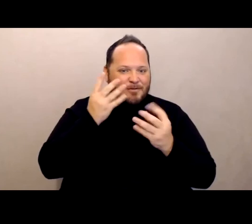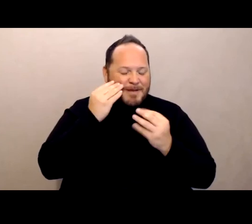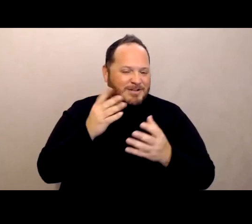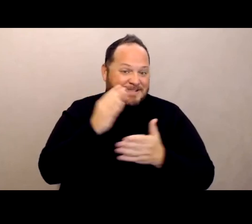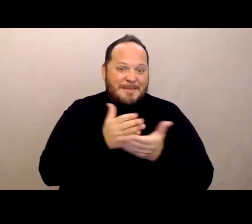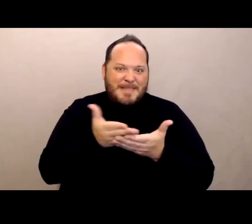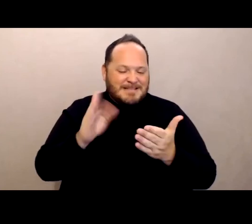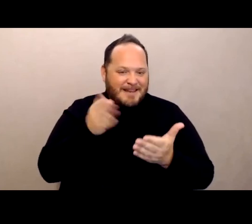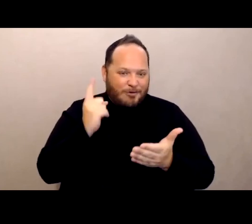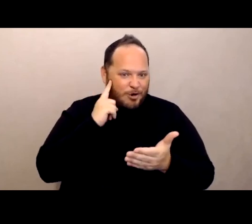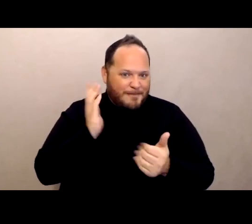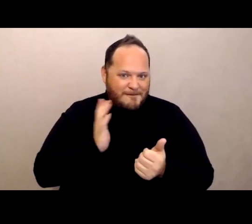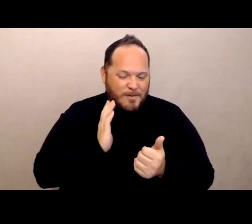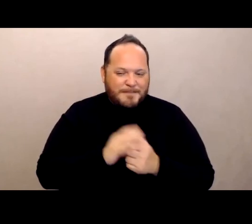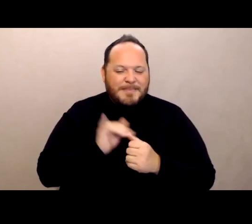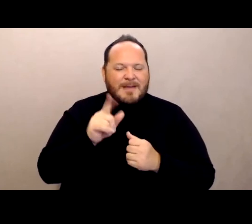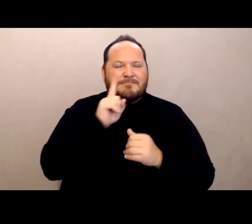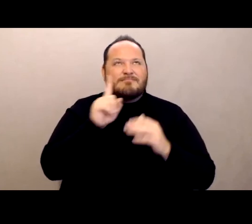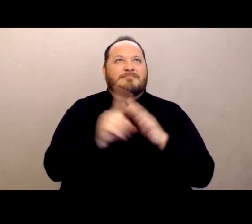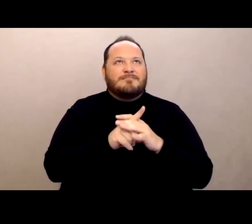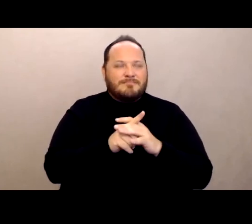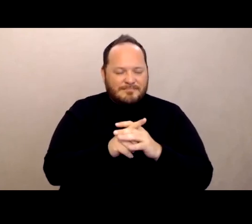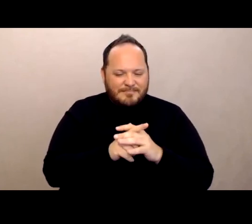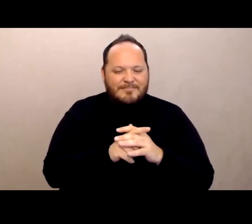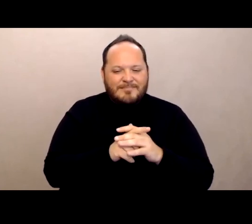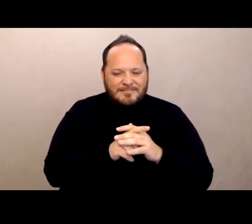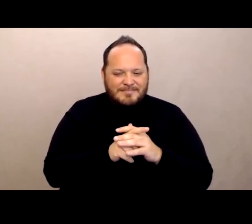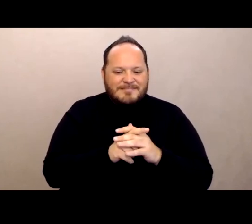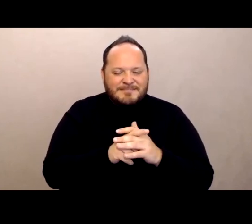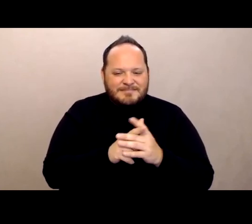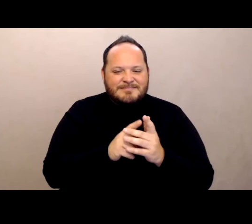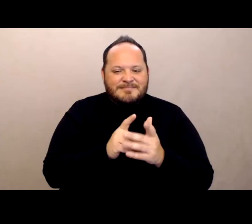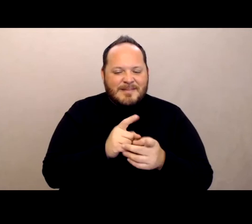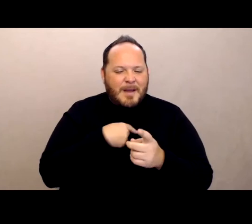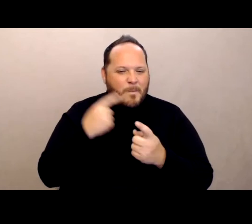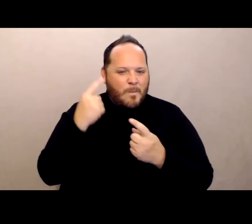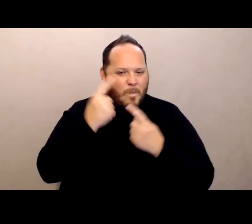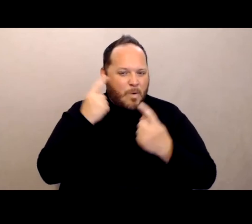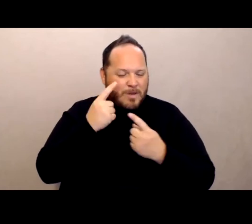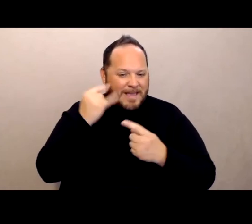It brought to mind just by way of kind of summary, I'm wondering if you could give